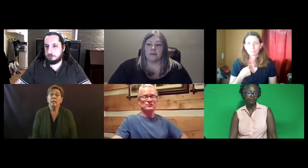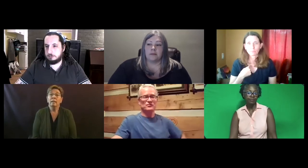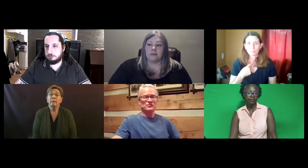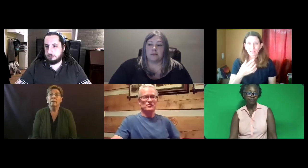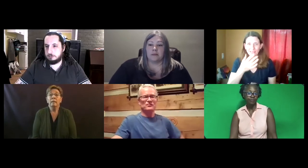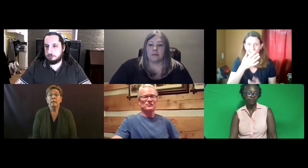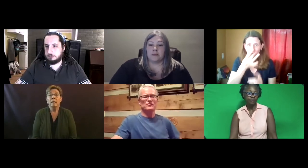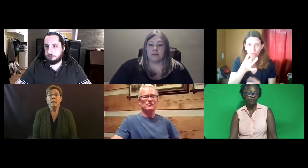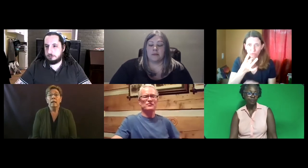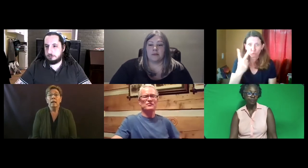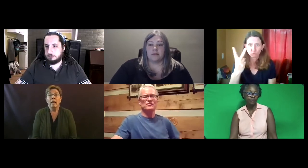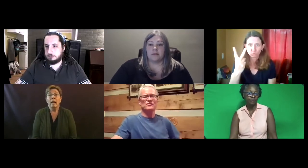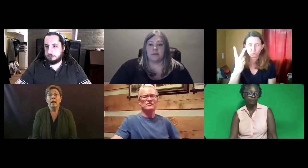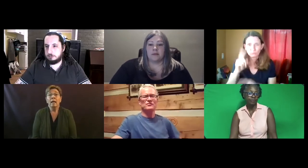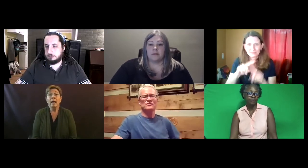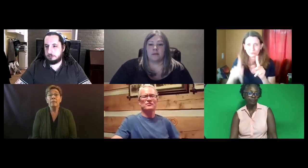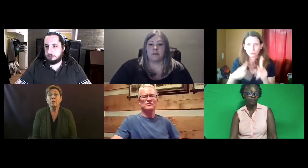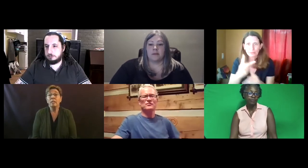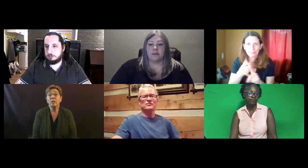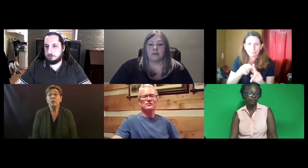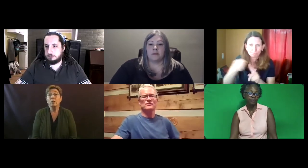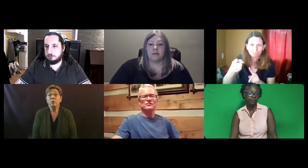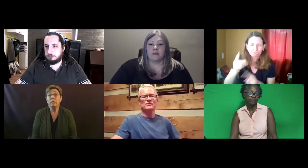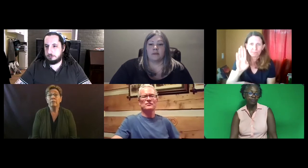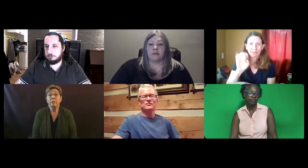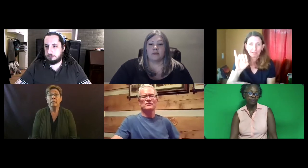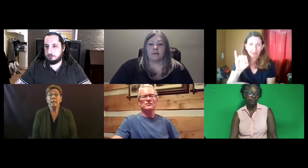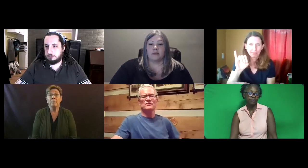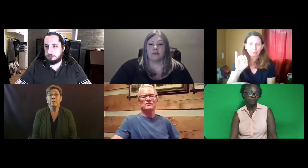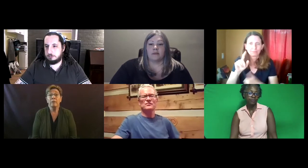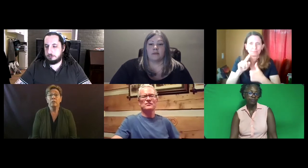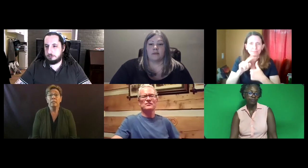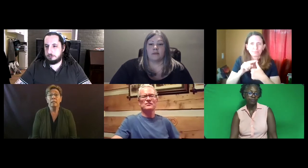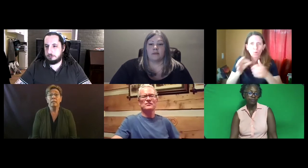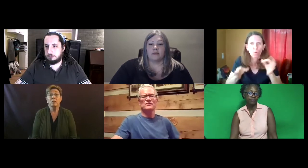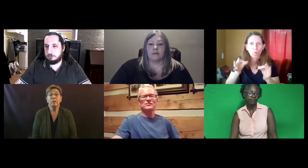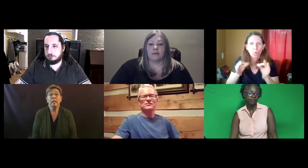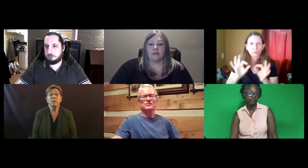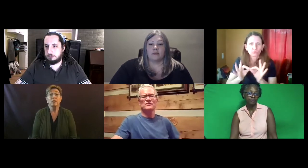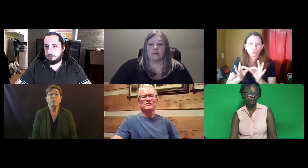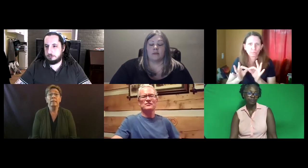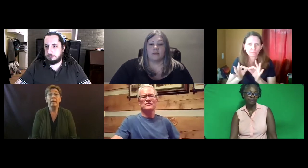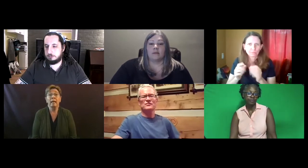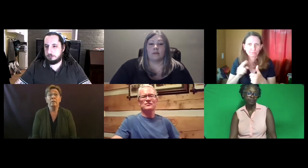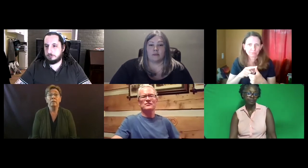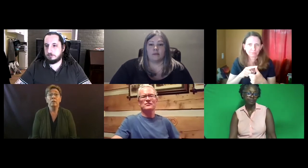Trish: I am interested in two different types of specialty certifications from BEI The court